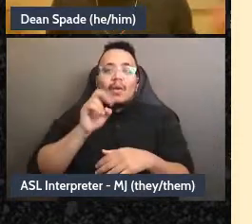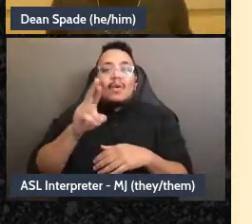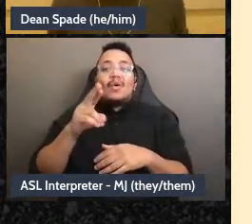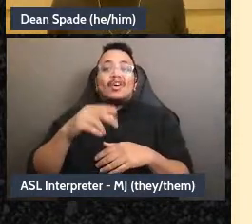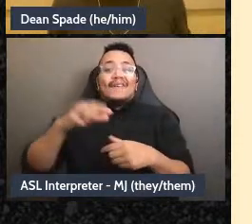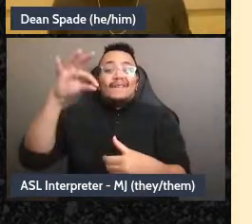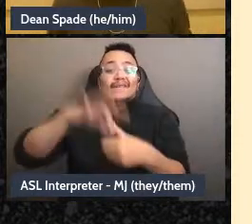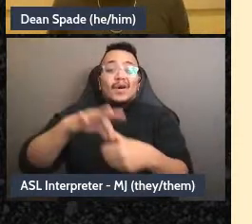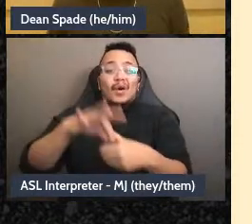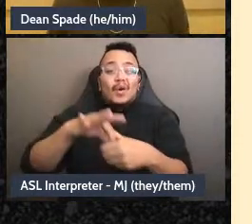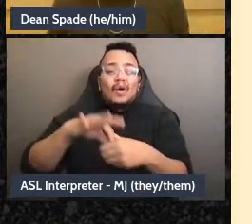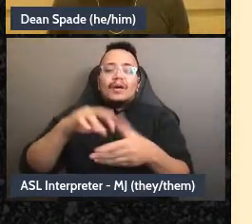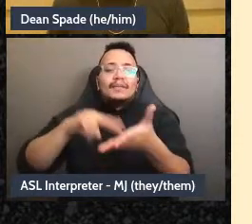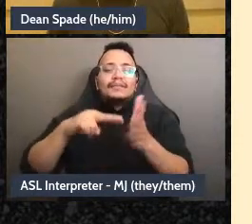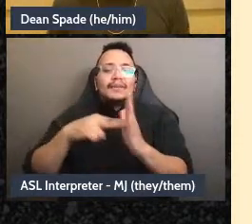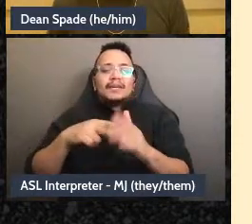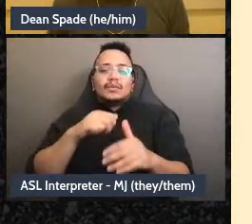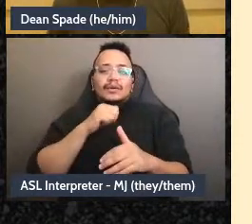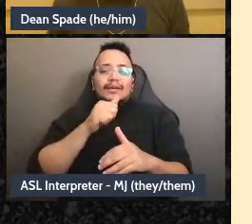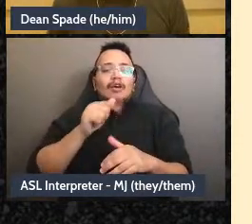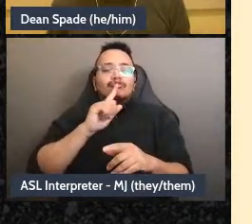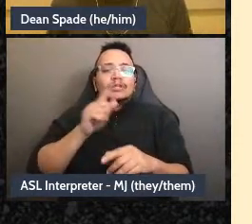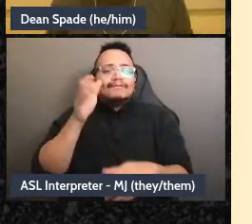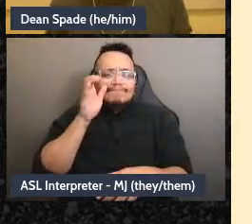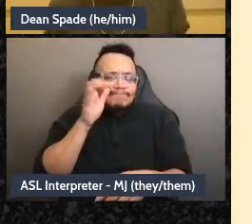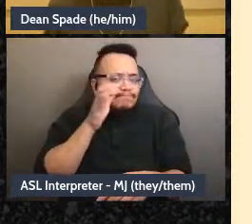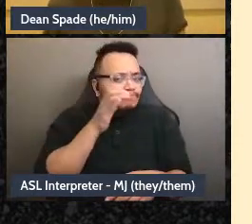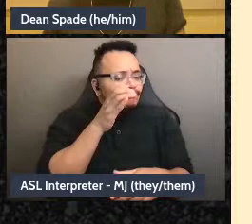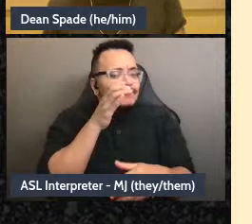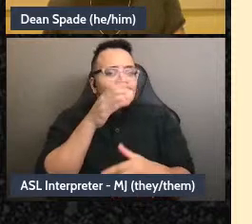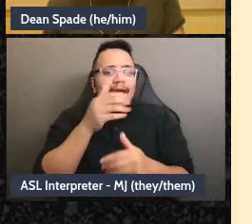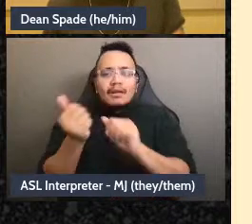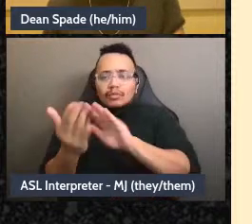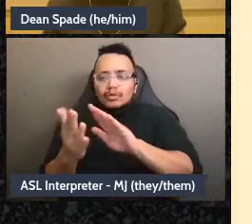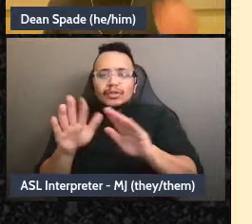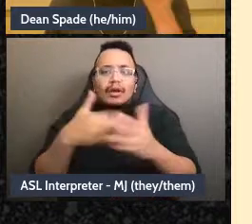not address lots of people's concerns or leave out people who are in the minority